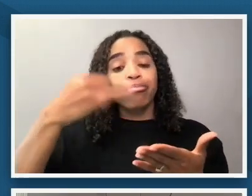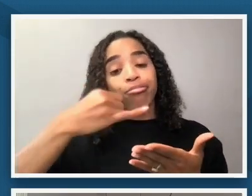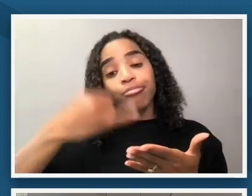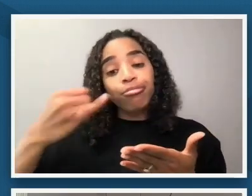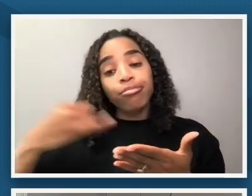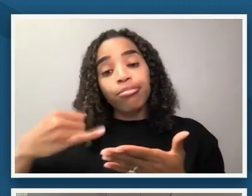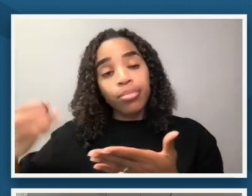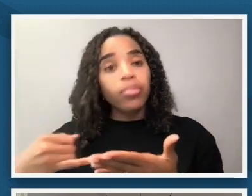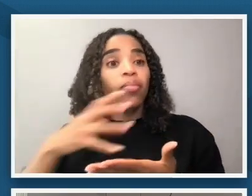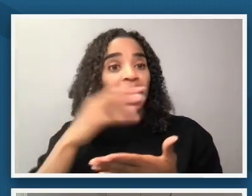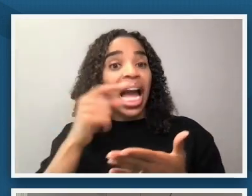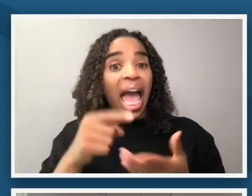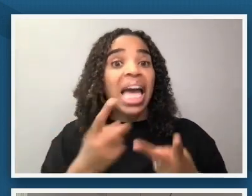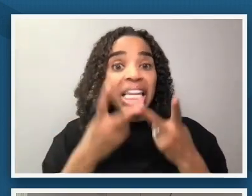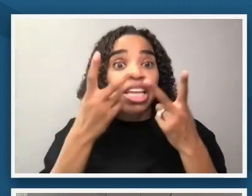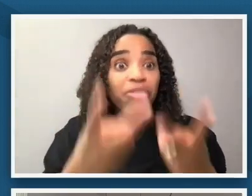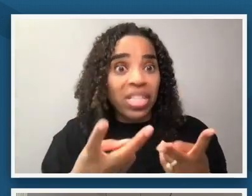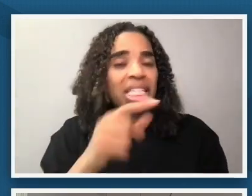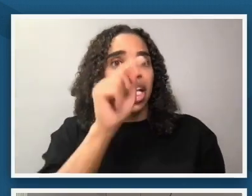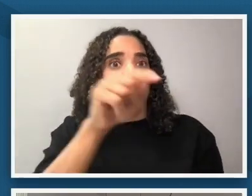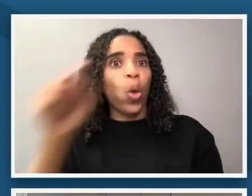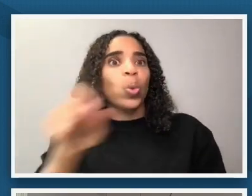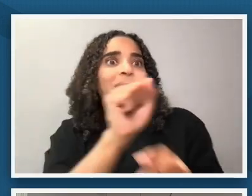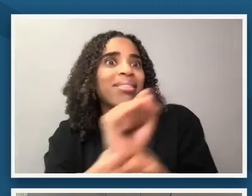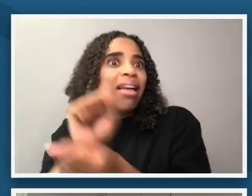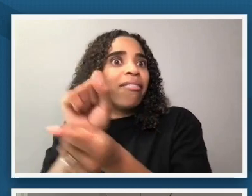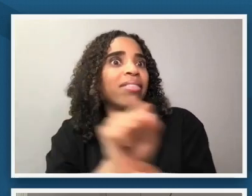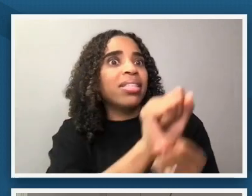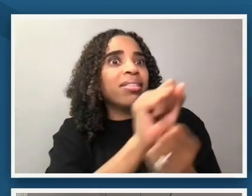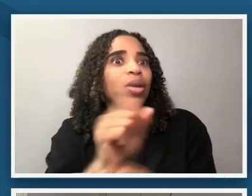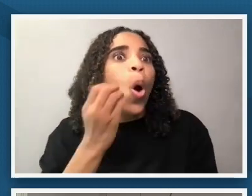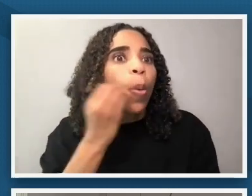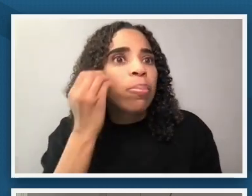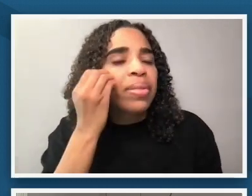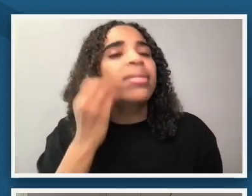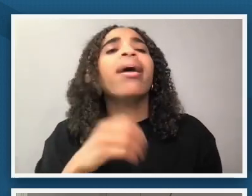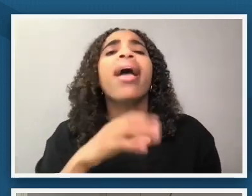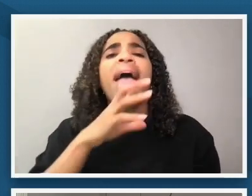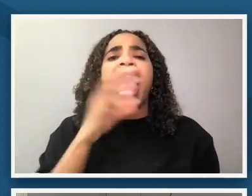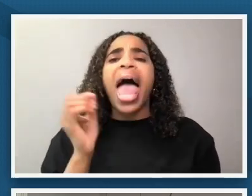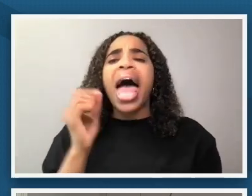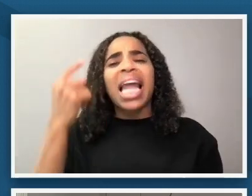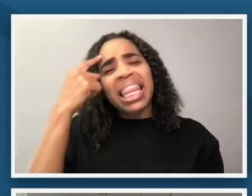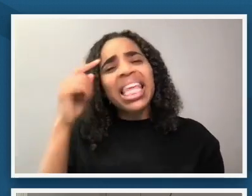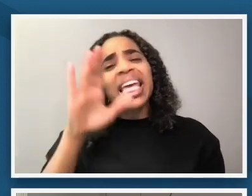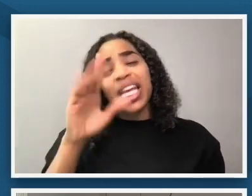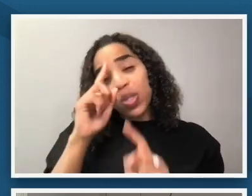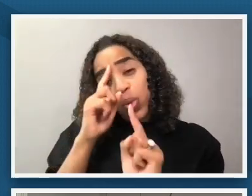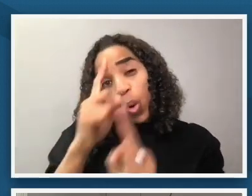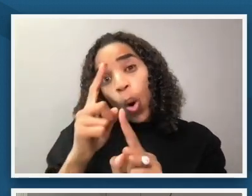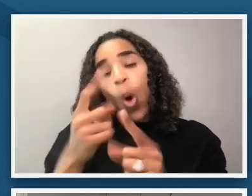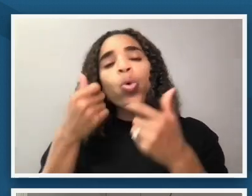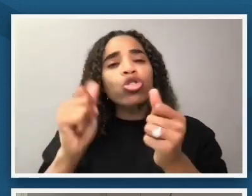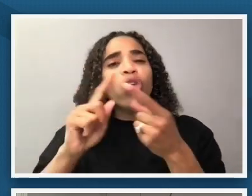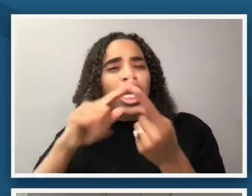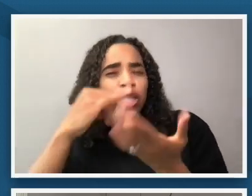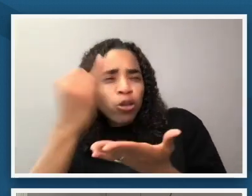quarters of enslaved people and was i think trying to depict um the